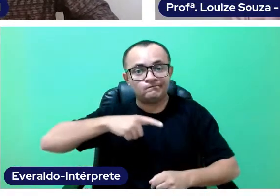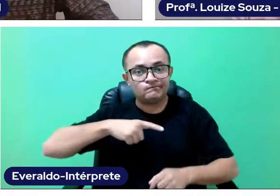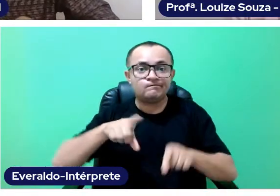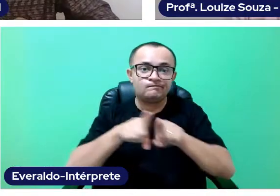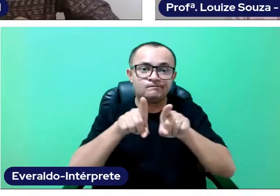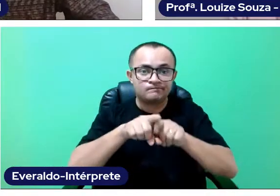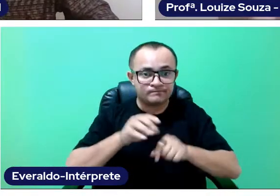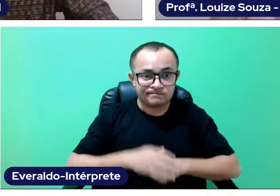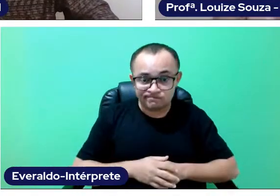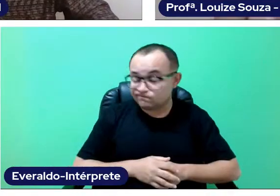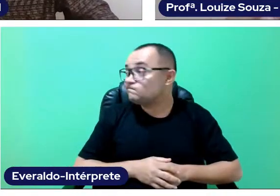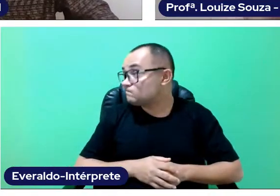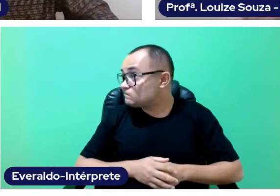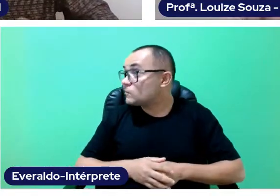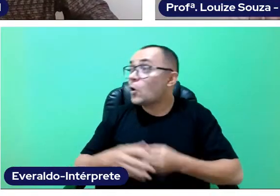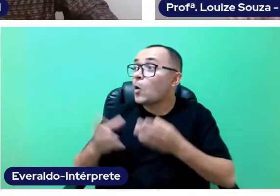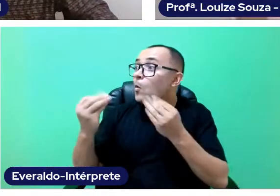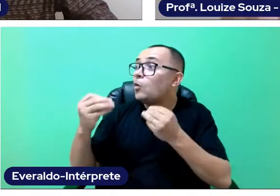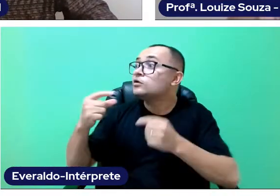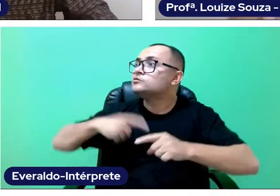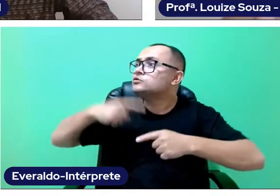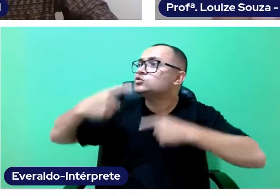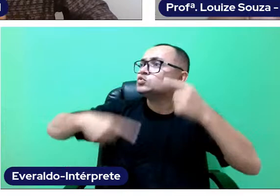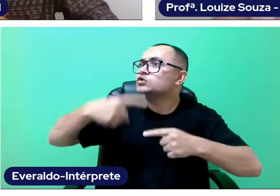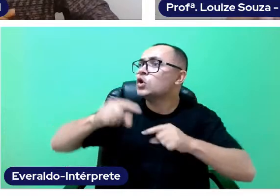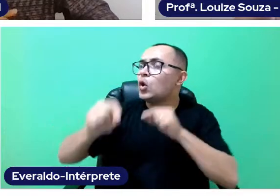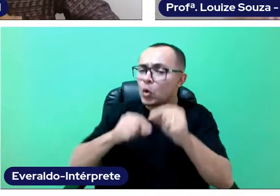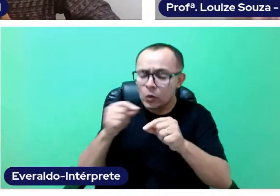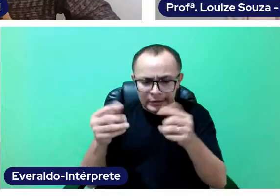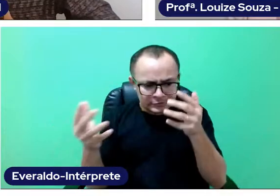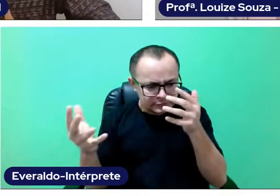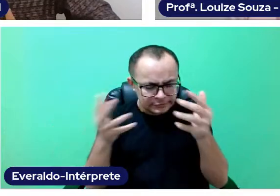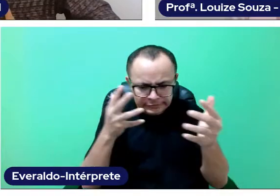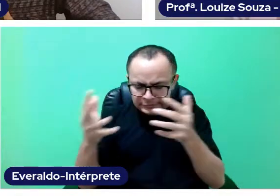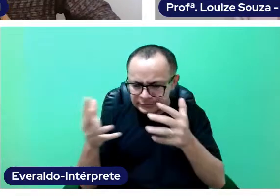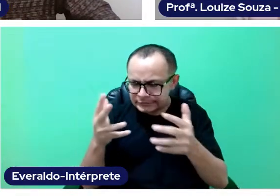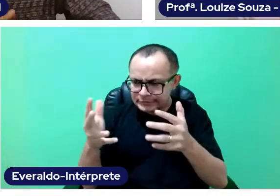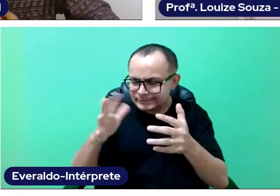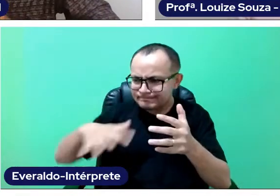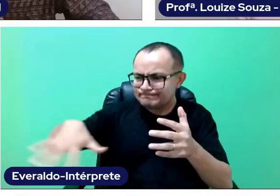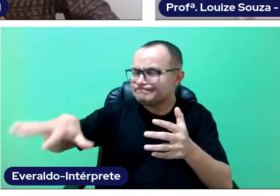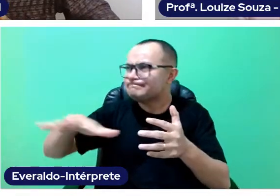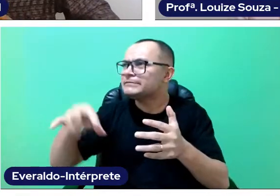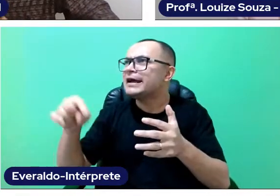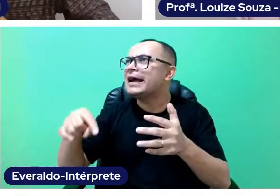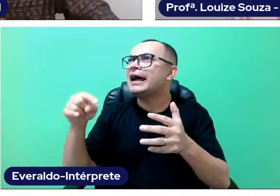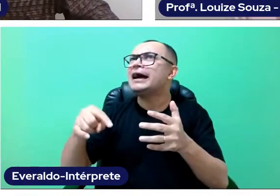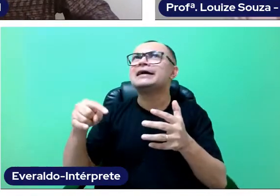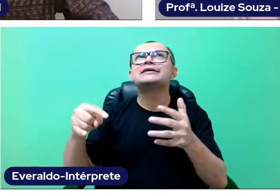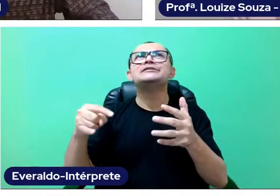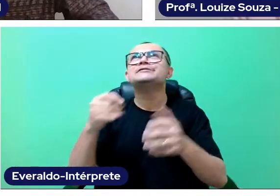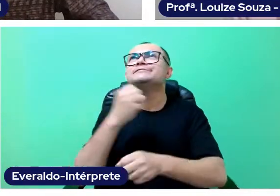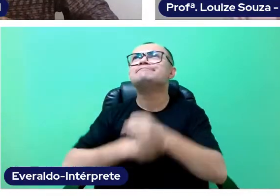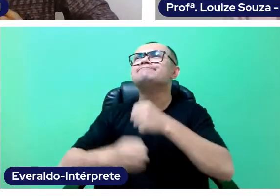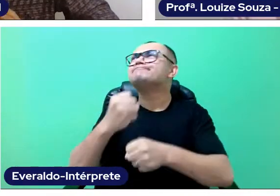A lot has been discussed about this devastating scenario's effects in education within the last couple of years.